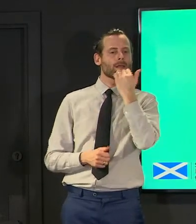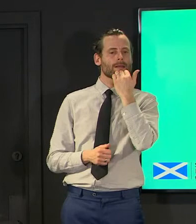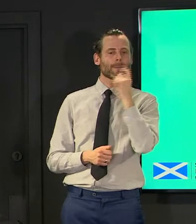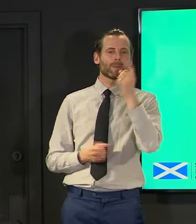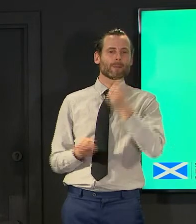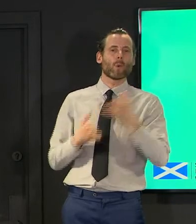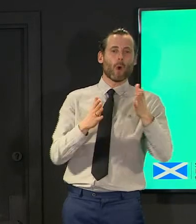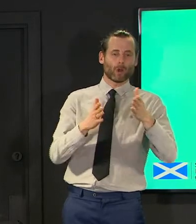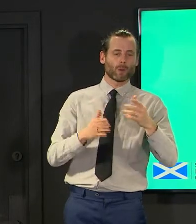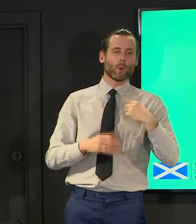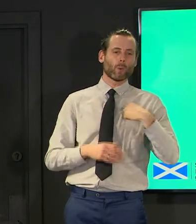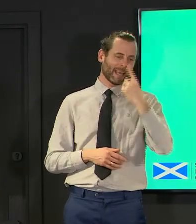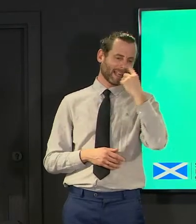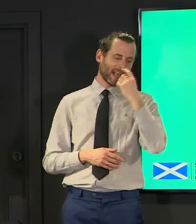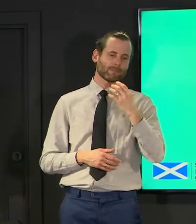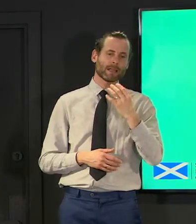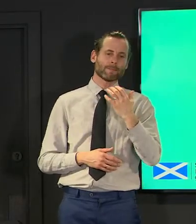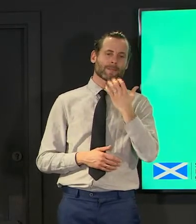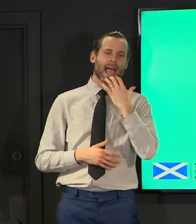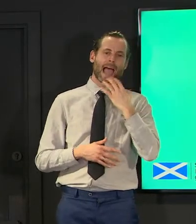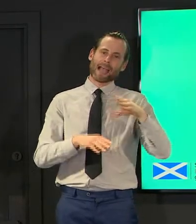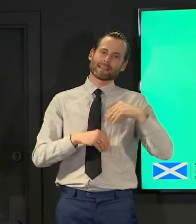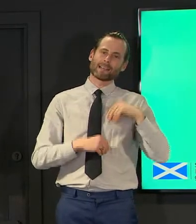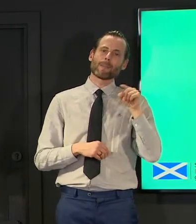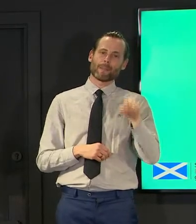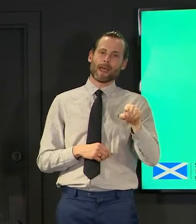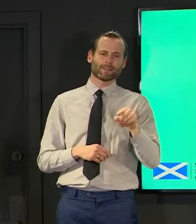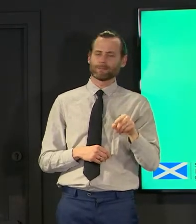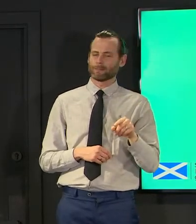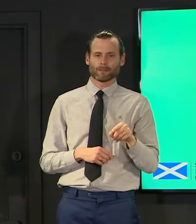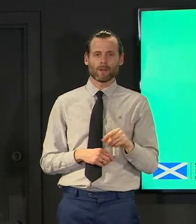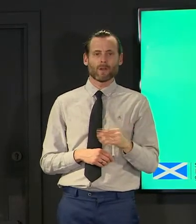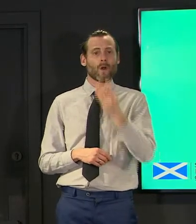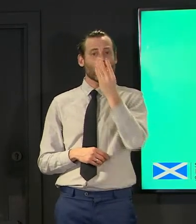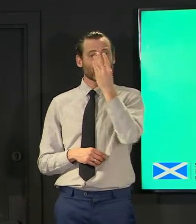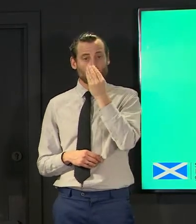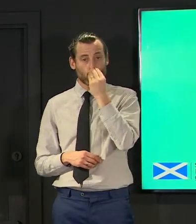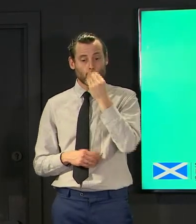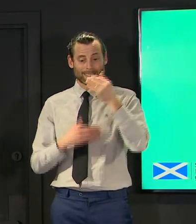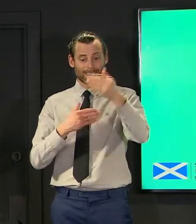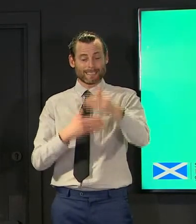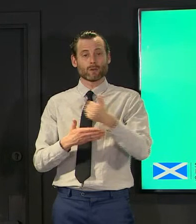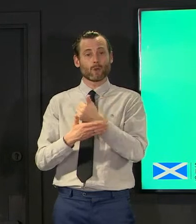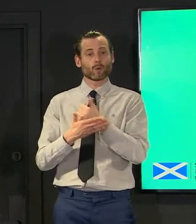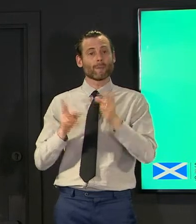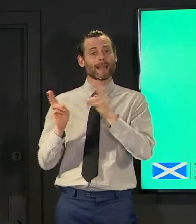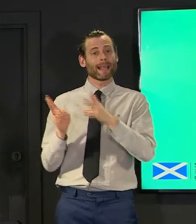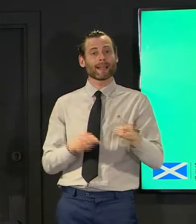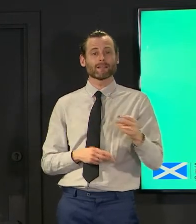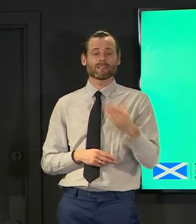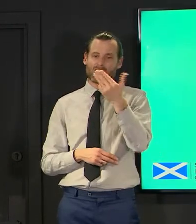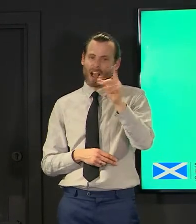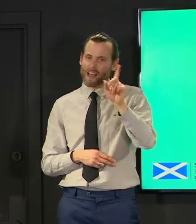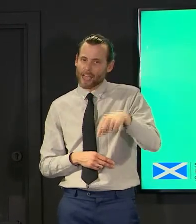flu season kills 9,000 approximately this covid season has killed 120,000. that's unacceptable